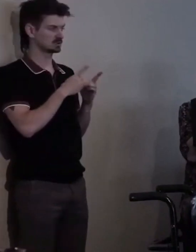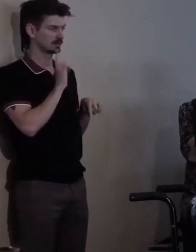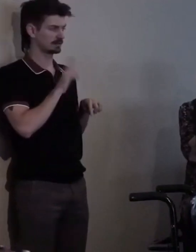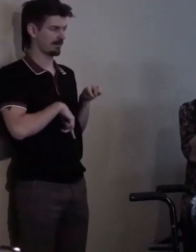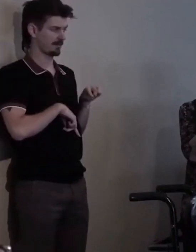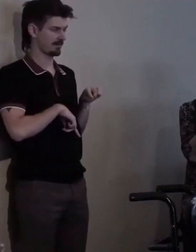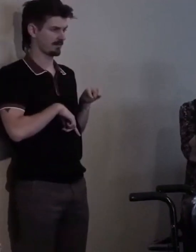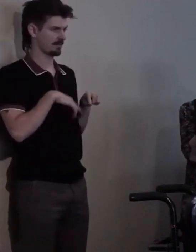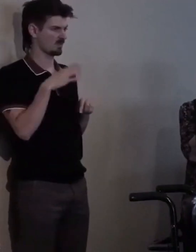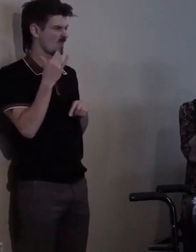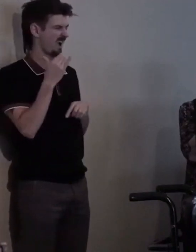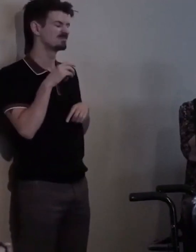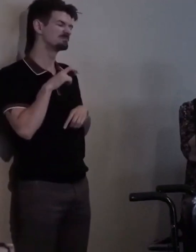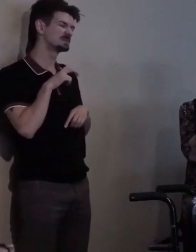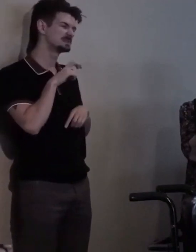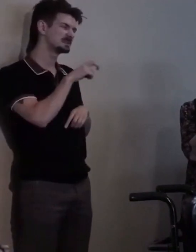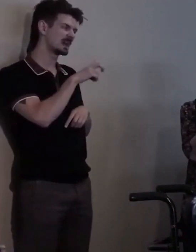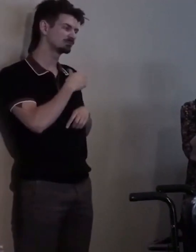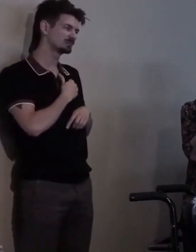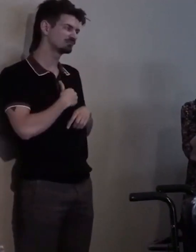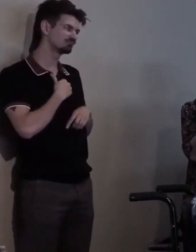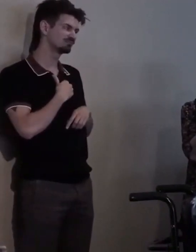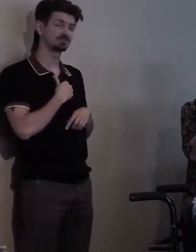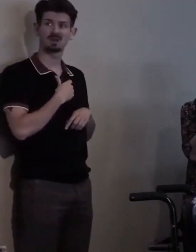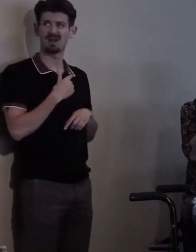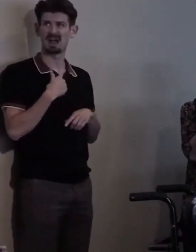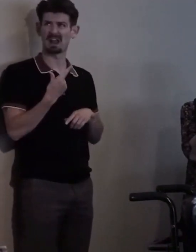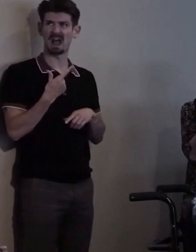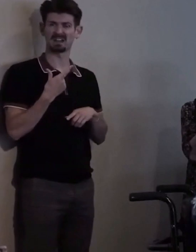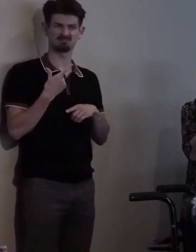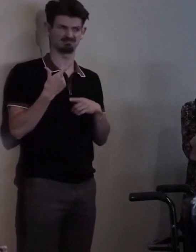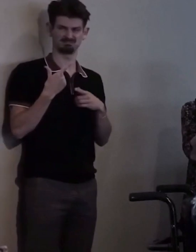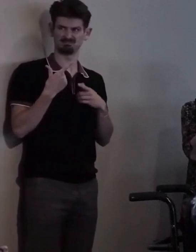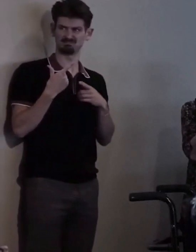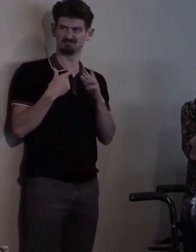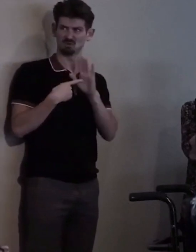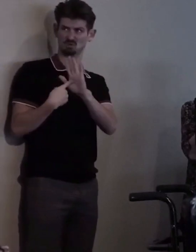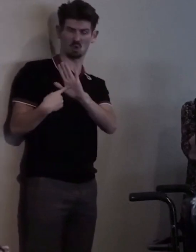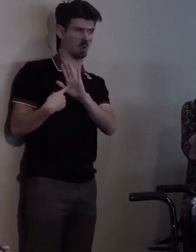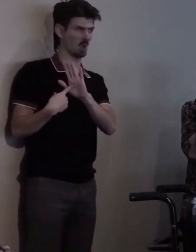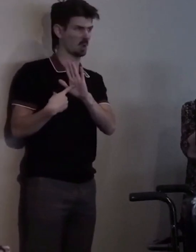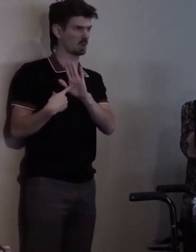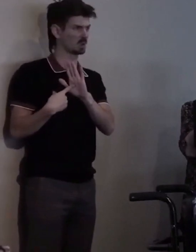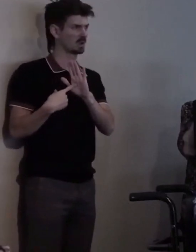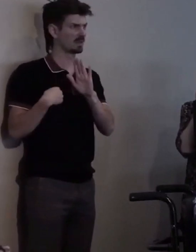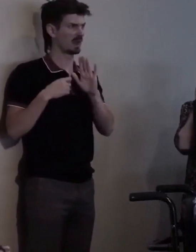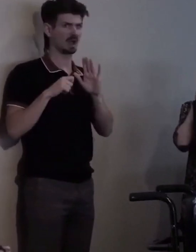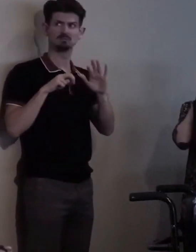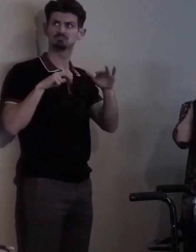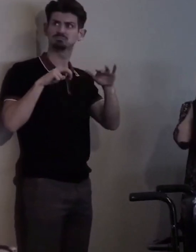even when I demonstrated that I could climb stairs, I was told I was a "liability"